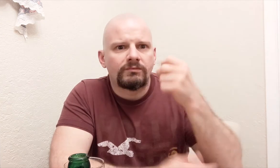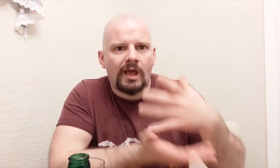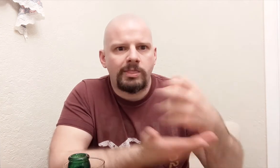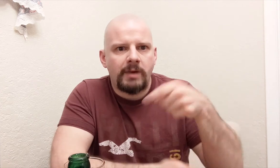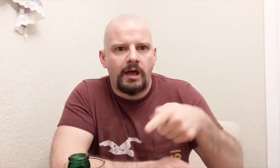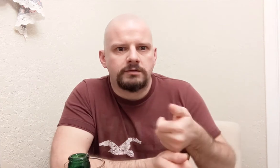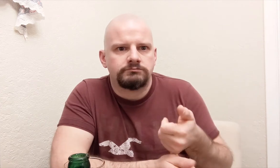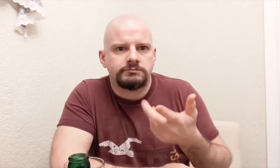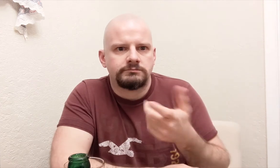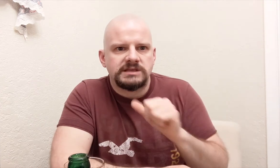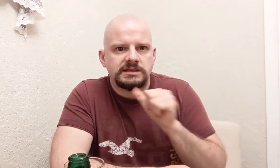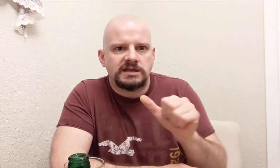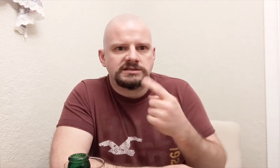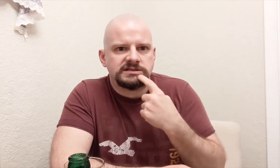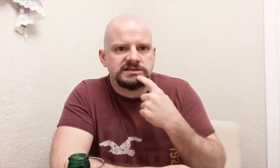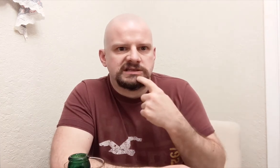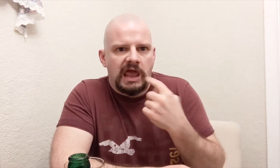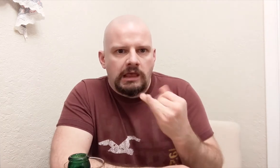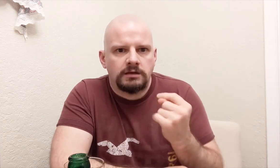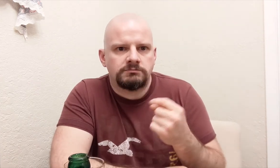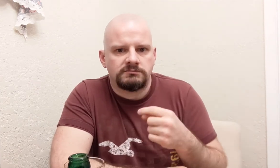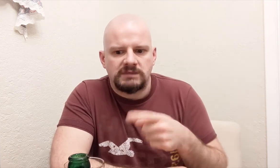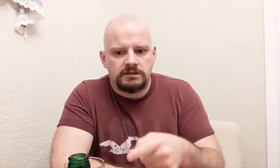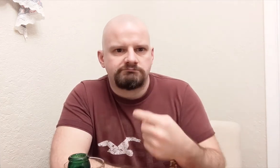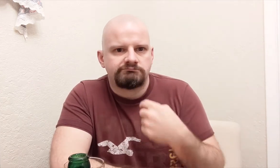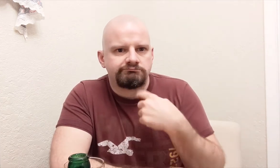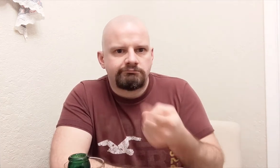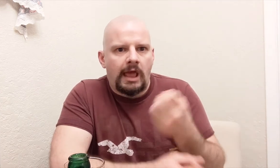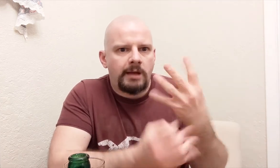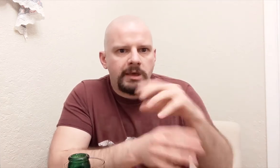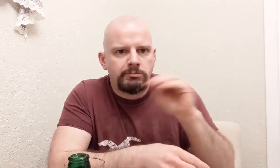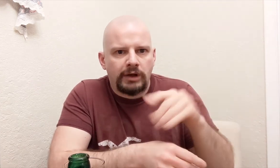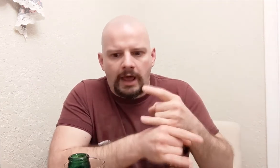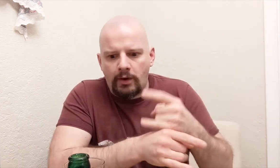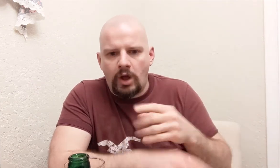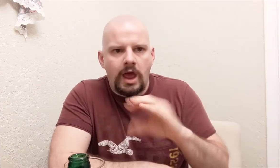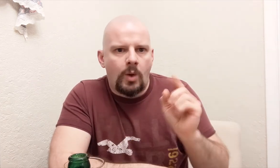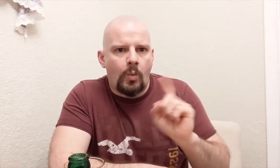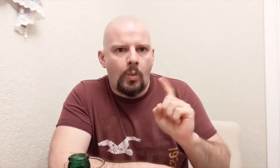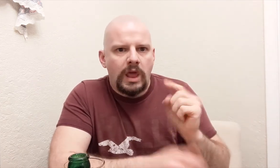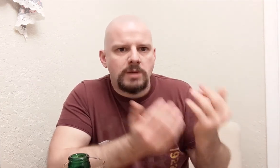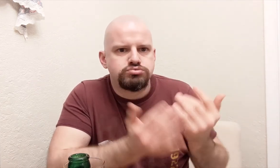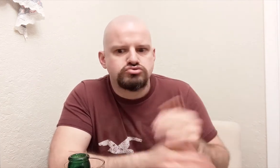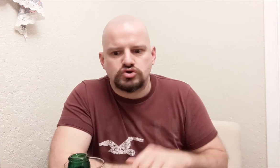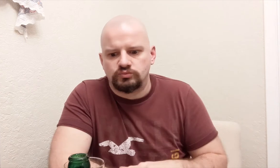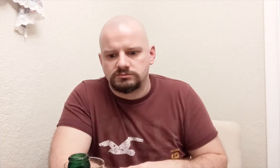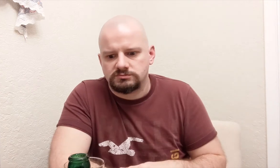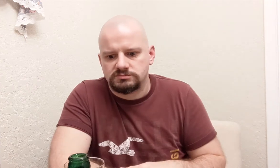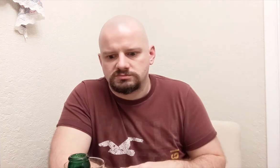The bottle doesn't say anything but the percentage of alcohol and the brewing location.